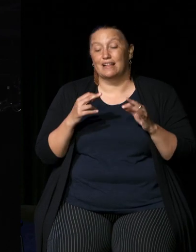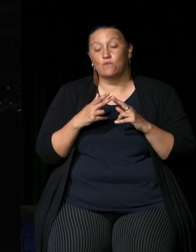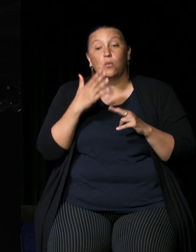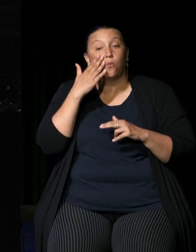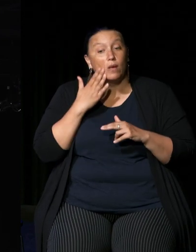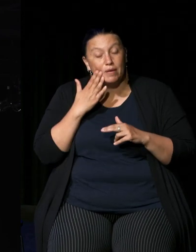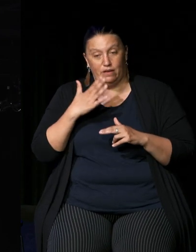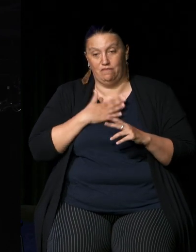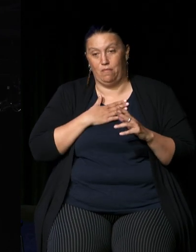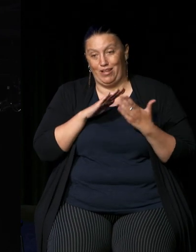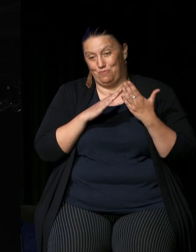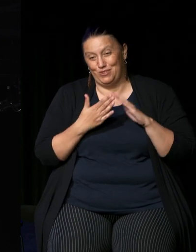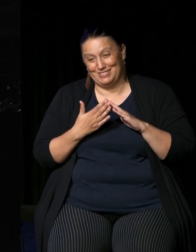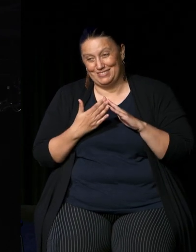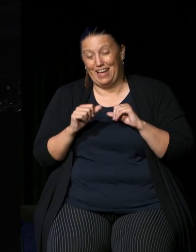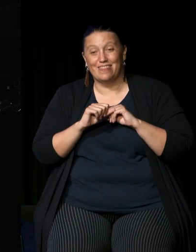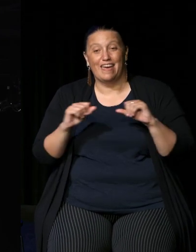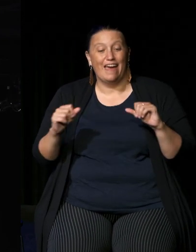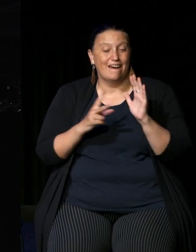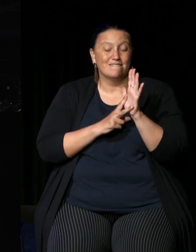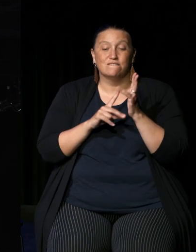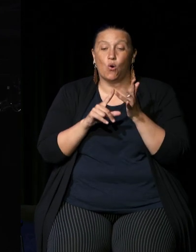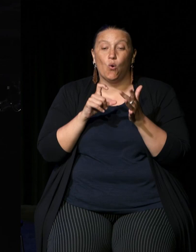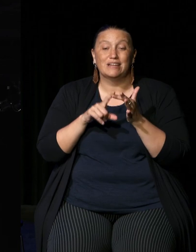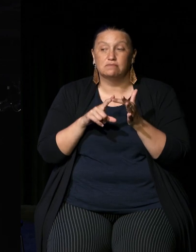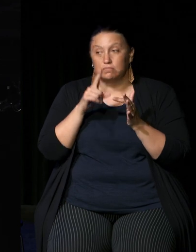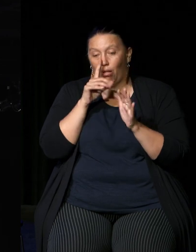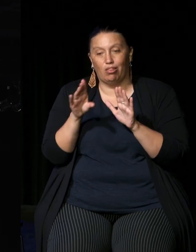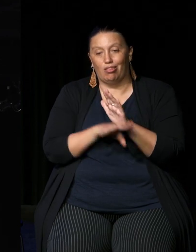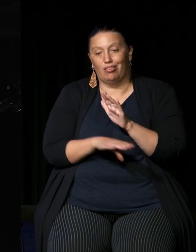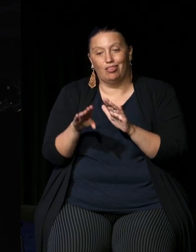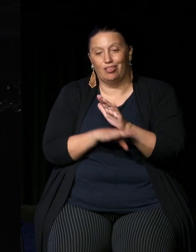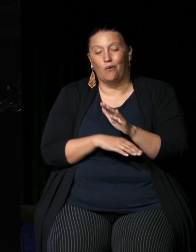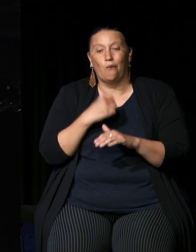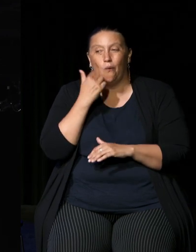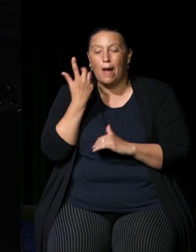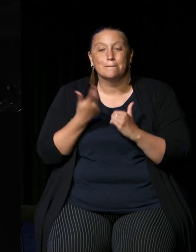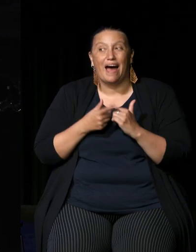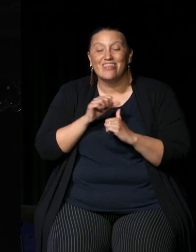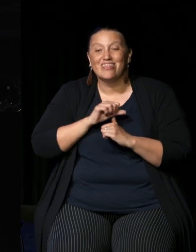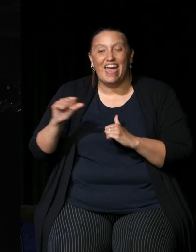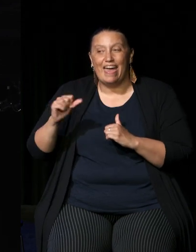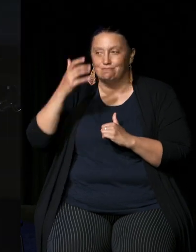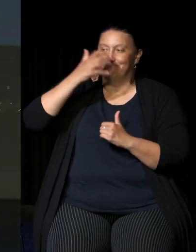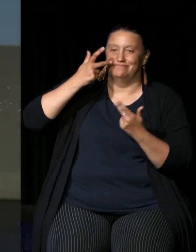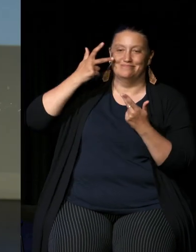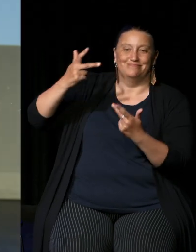whose voices are so infrequently heard but who are used as political footballs our trauma operated